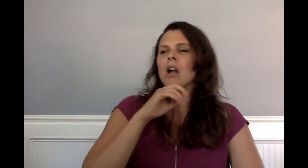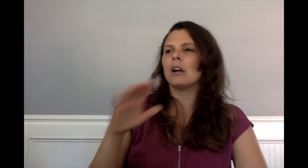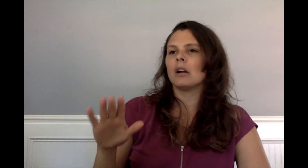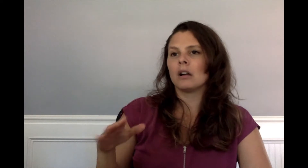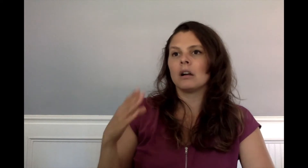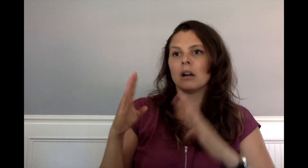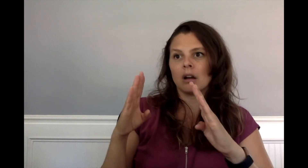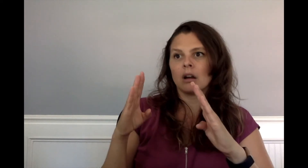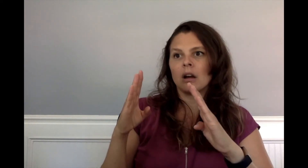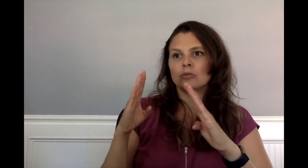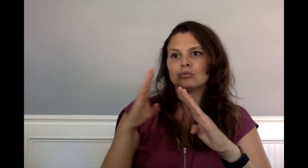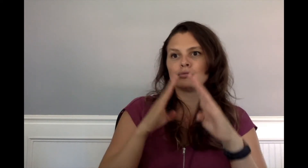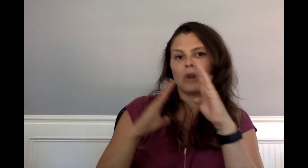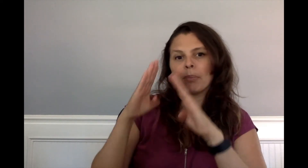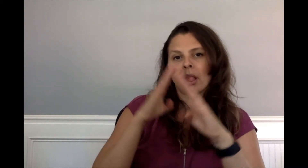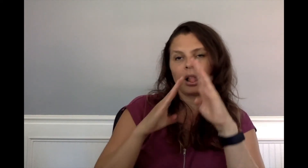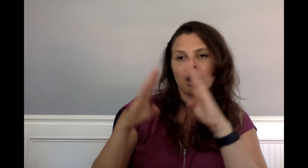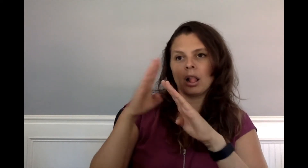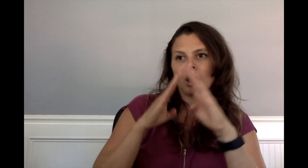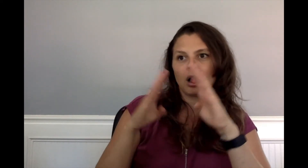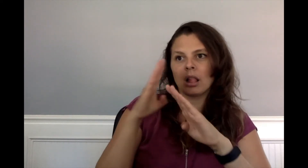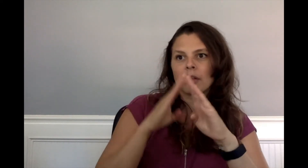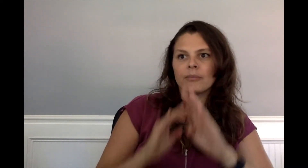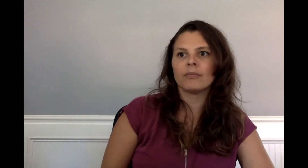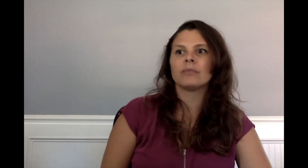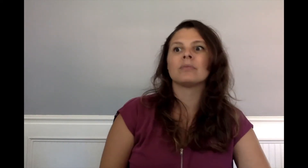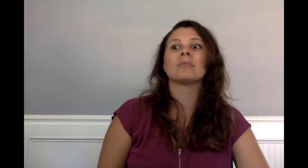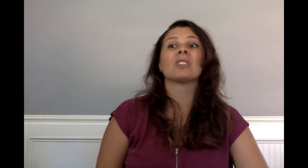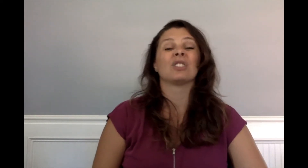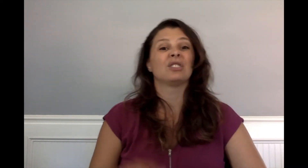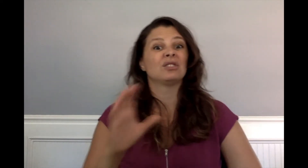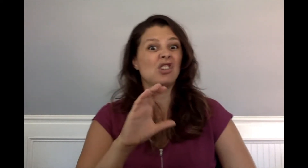Frog signed "Trouble."